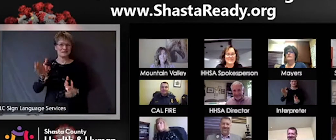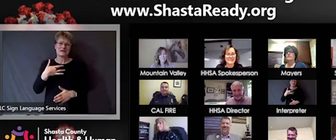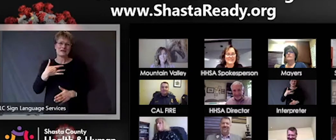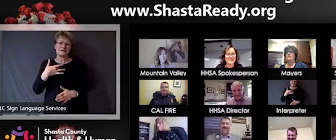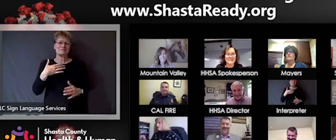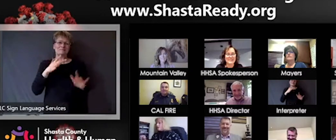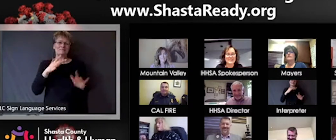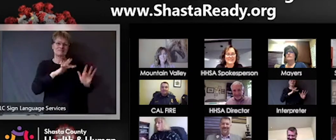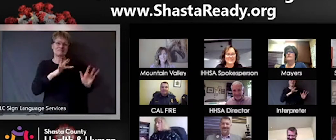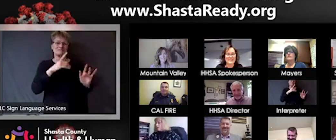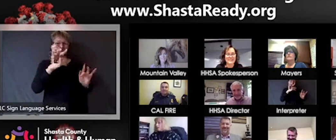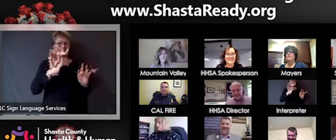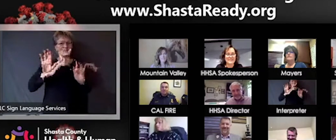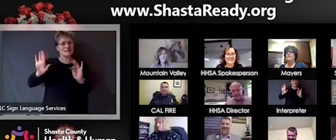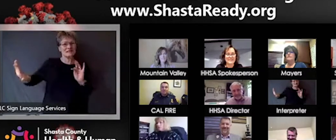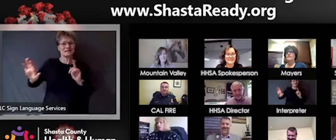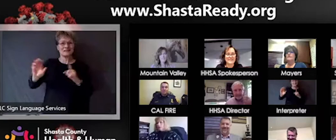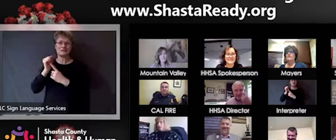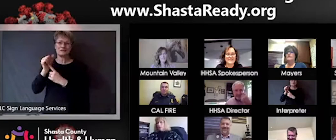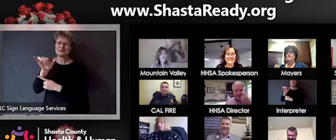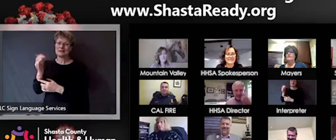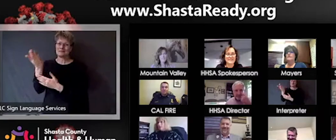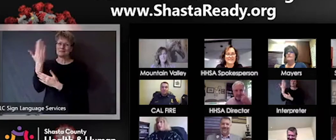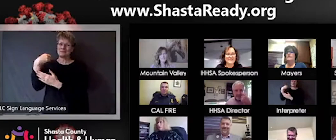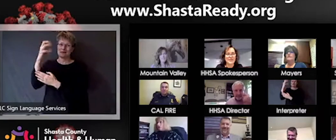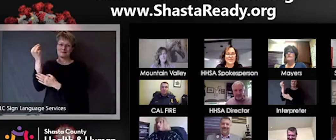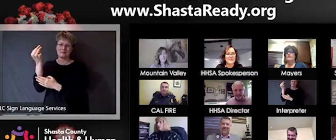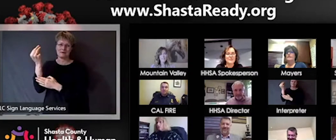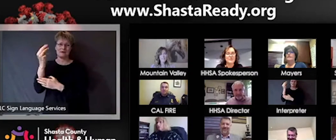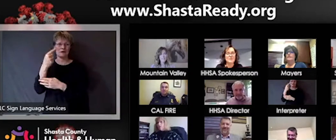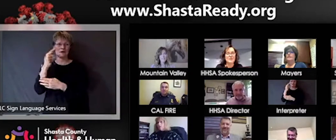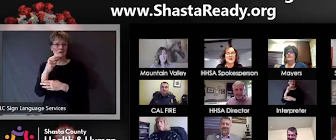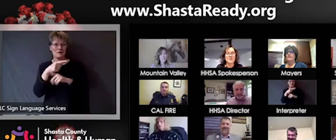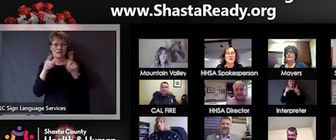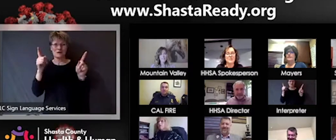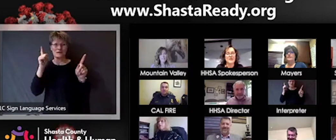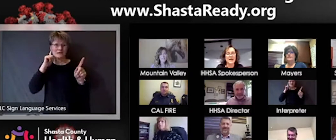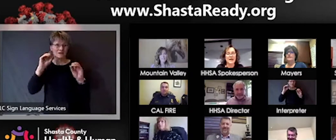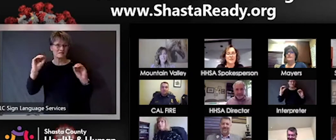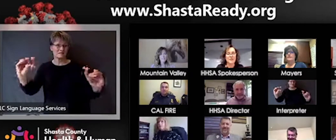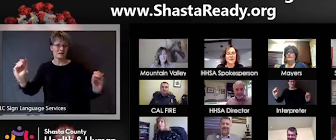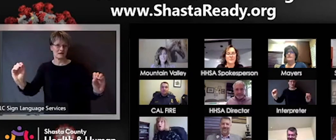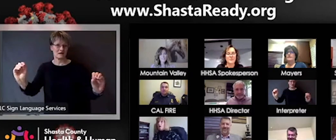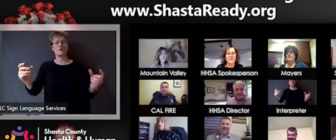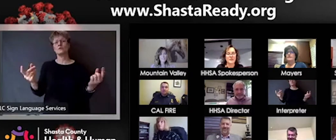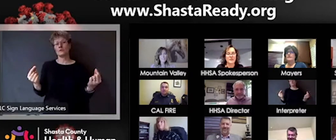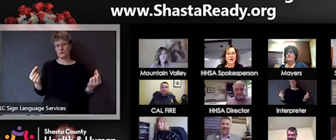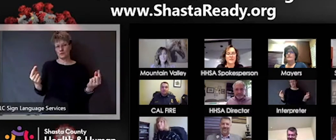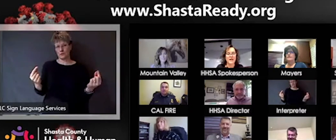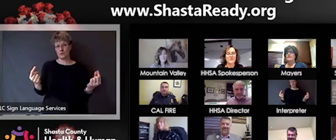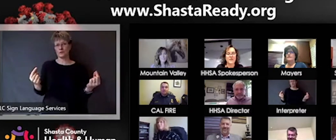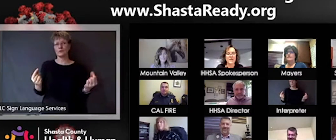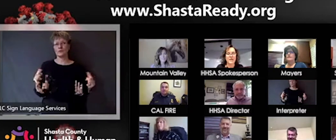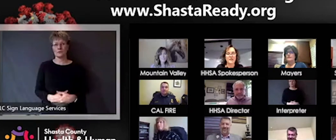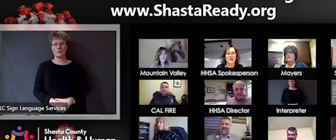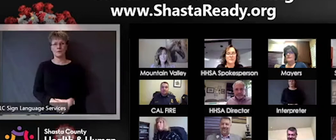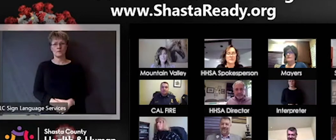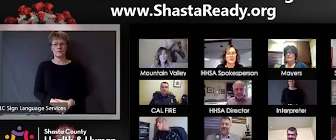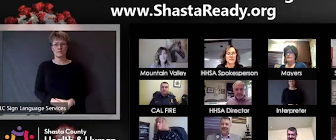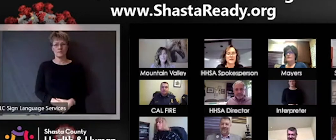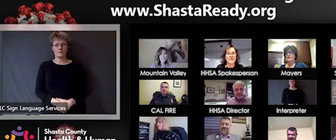is happening. So here's what I'm going to do I'm gonna have I'm gonna have,